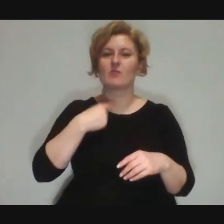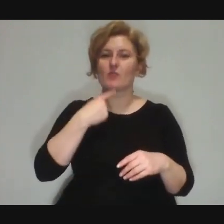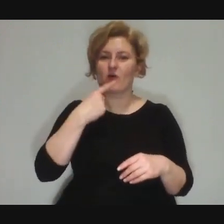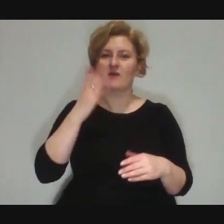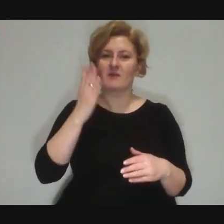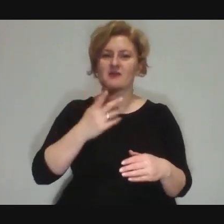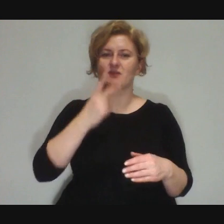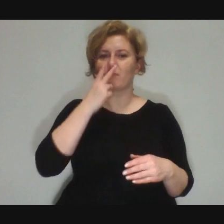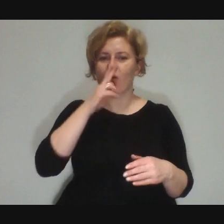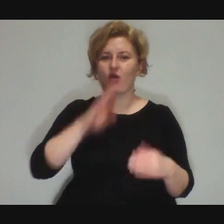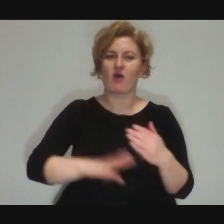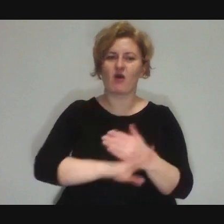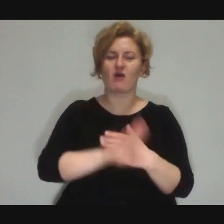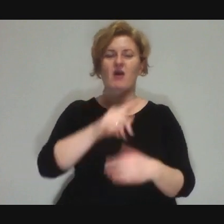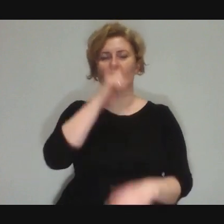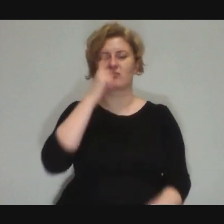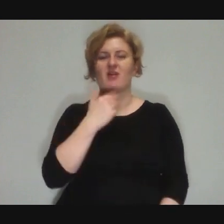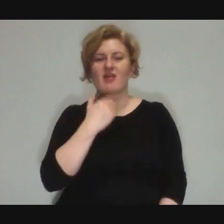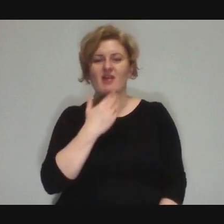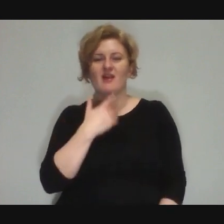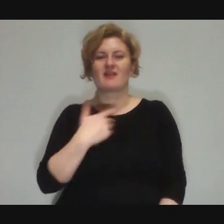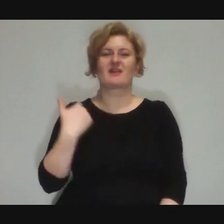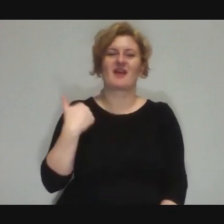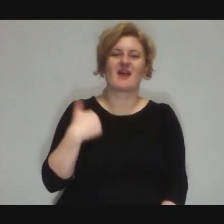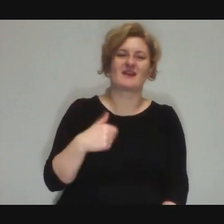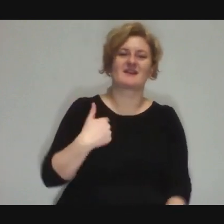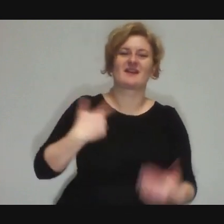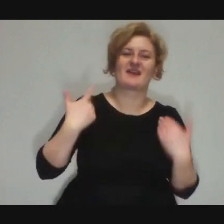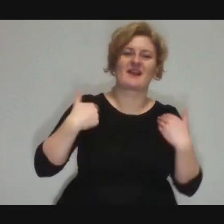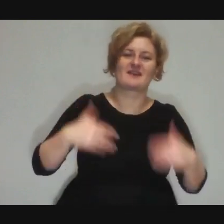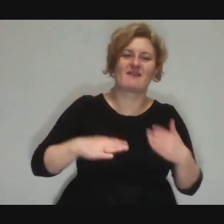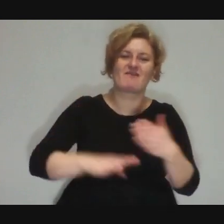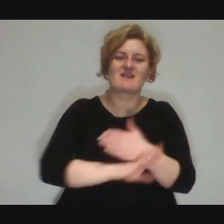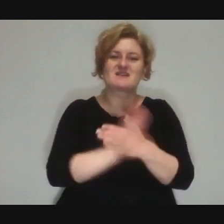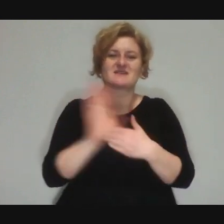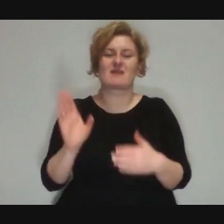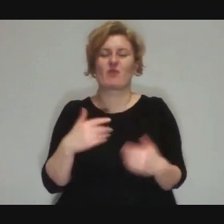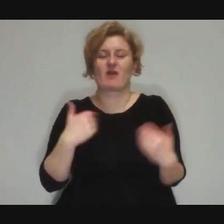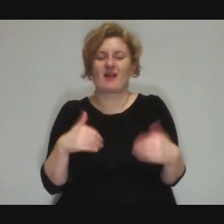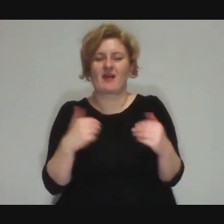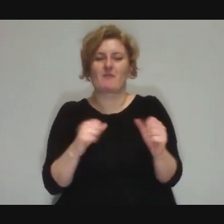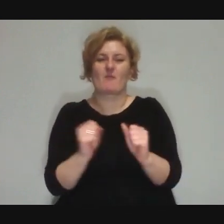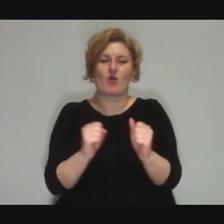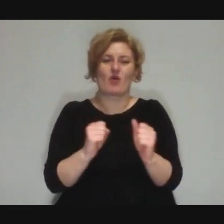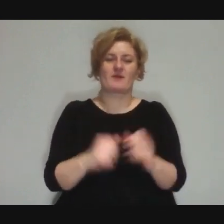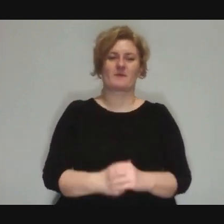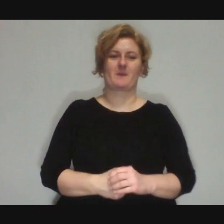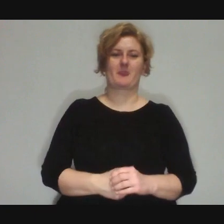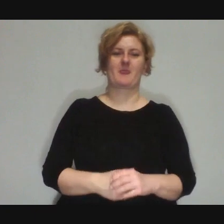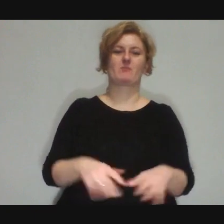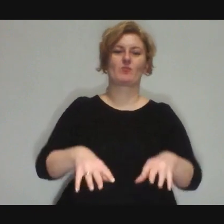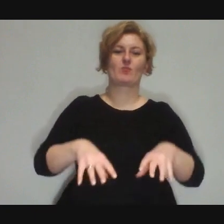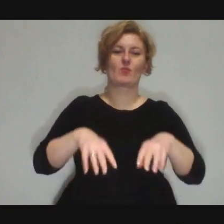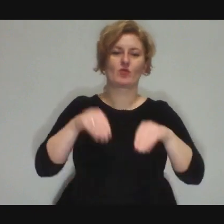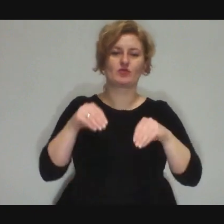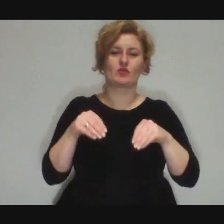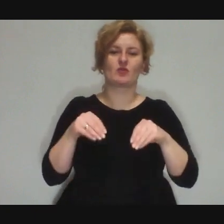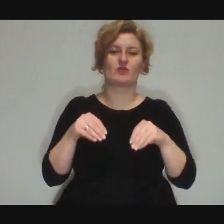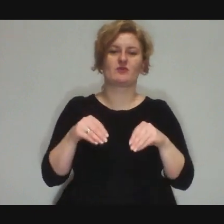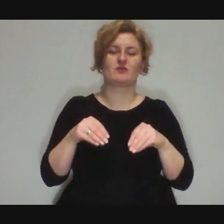Oh my... I don't like... I don't want to.... I'm not going to perform..." There's a lot of grumbling at the beginning,